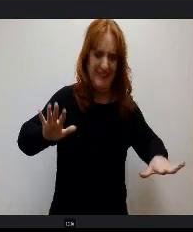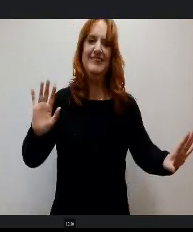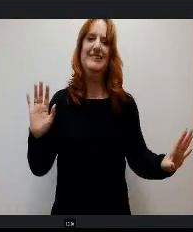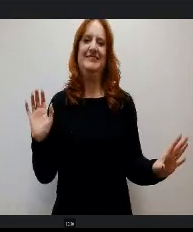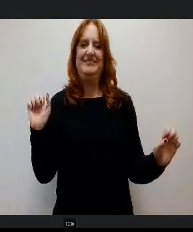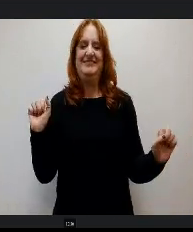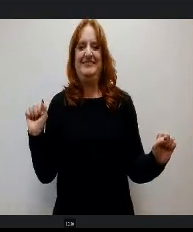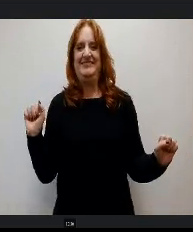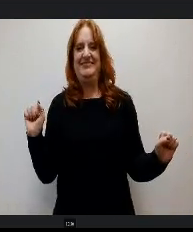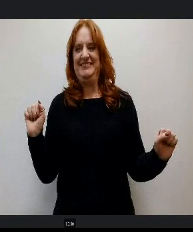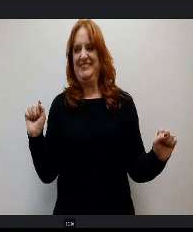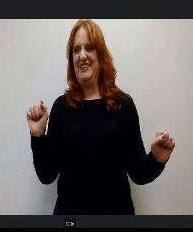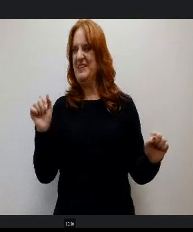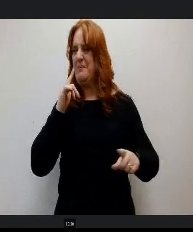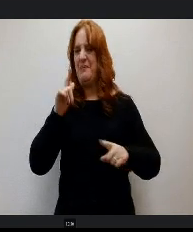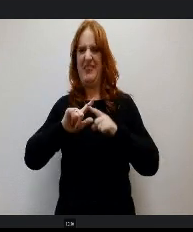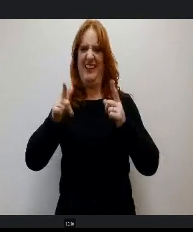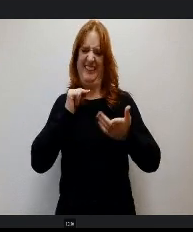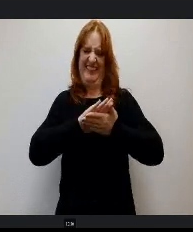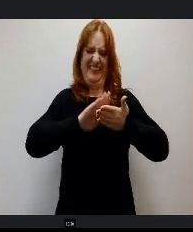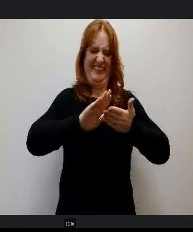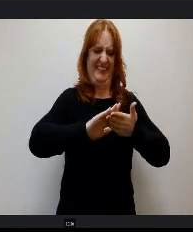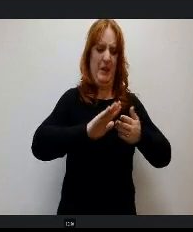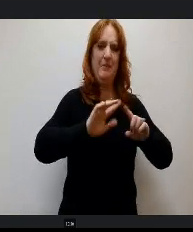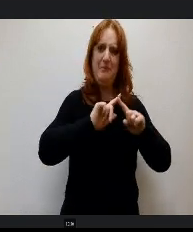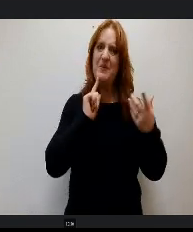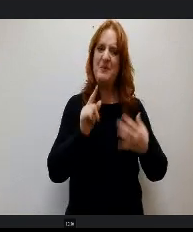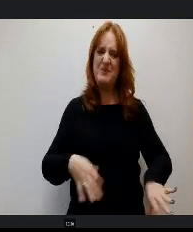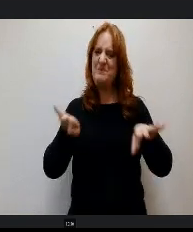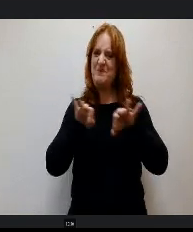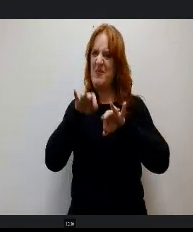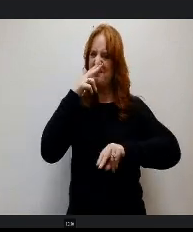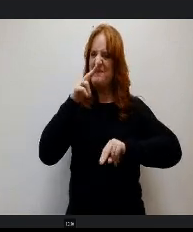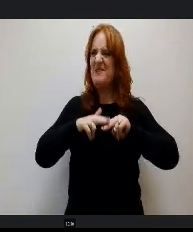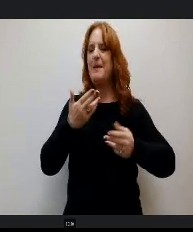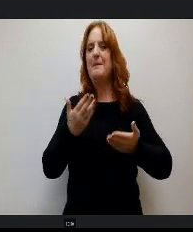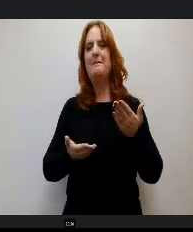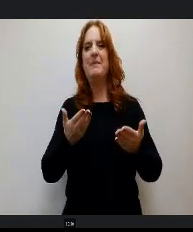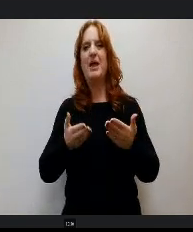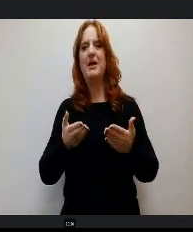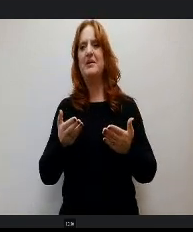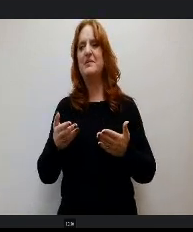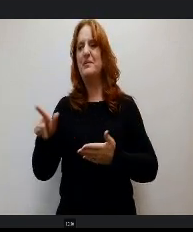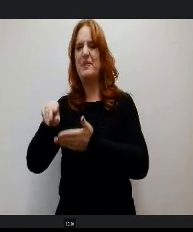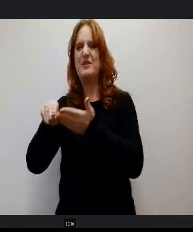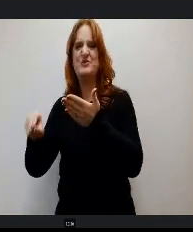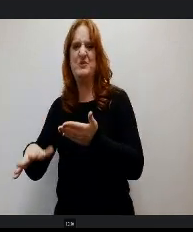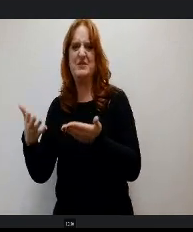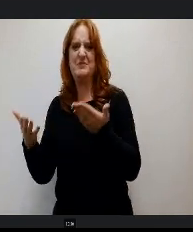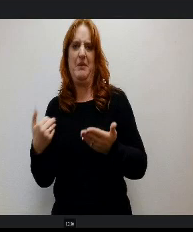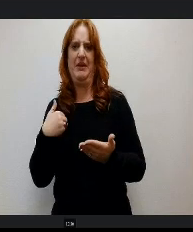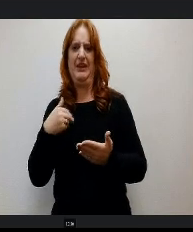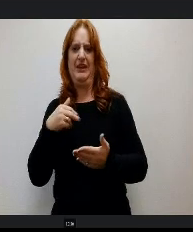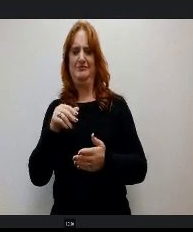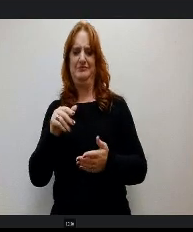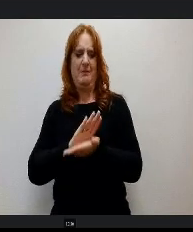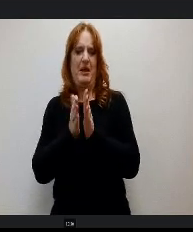Get all of that off, but definitely worth it, she said. That they might do like let the students make em be nachos next Next year it might be a little less messy. We'll see.